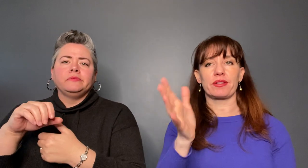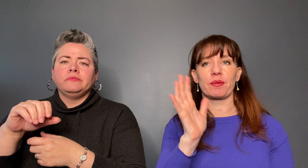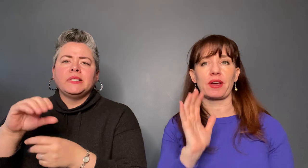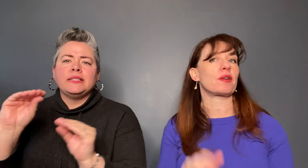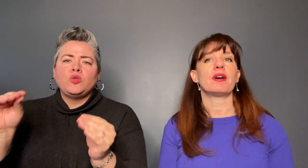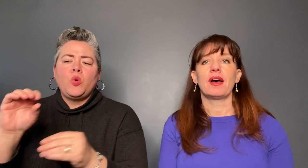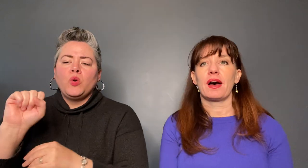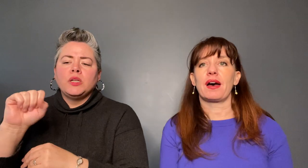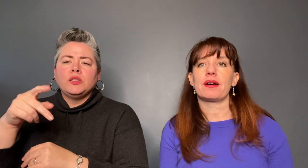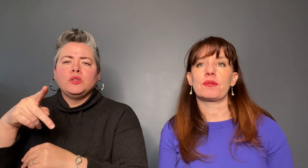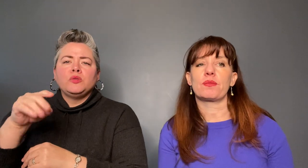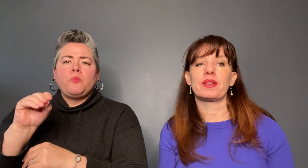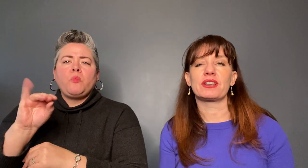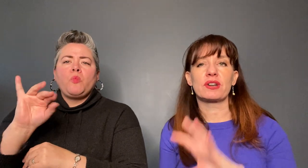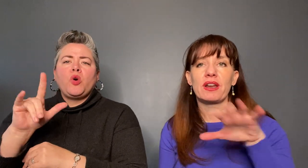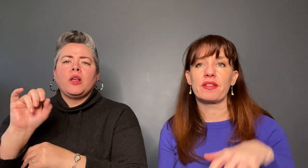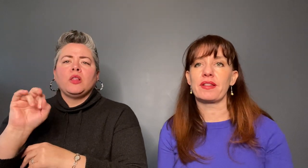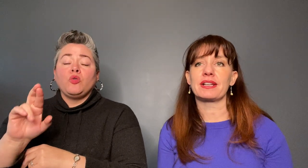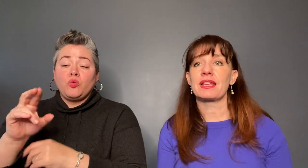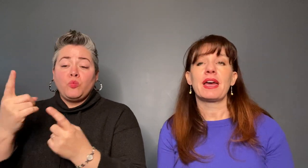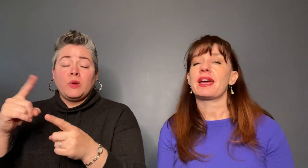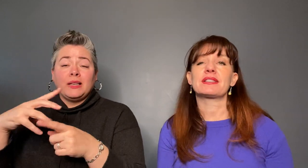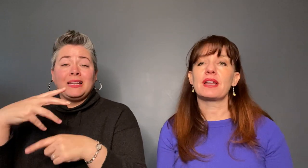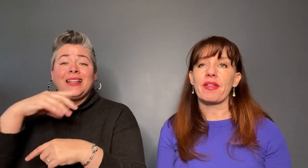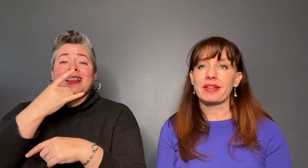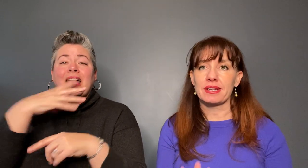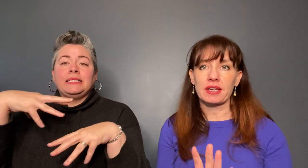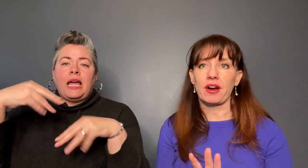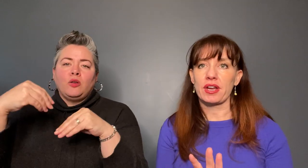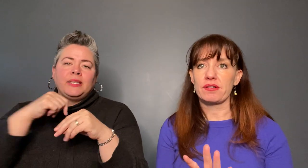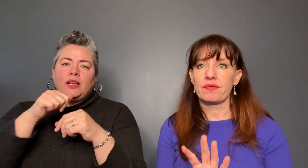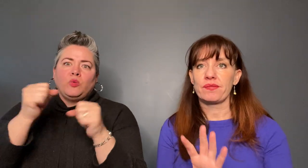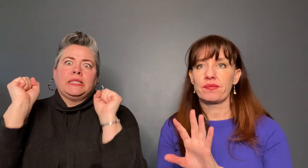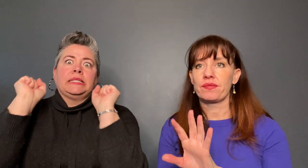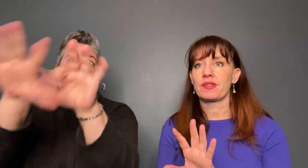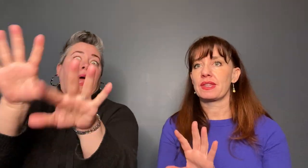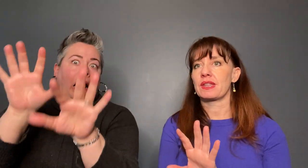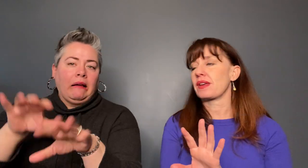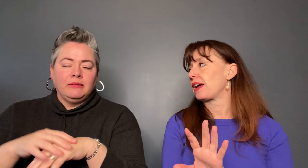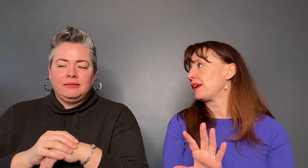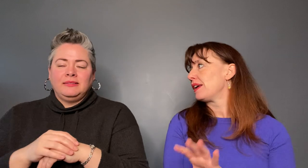turn out all the lights it's not like they scare you. He did